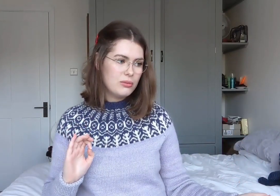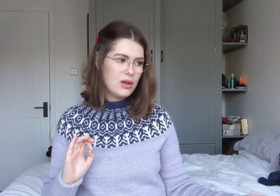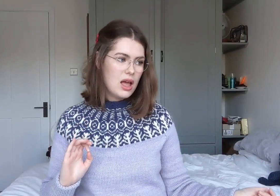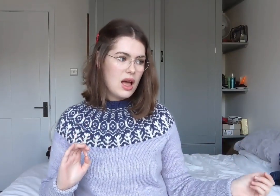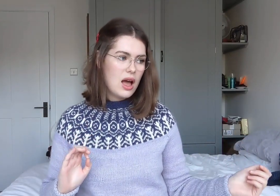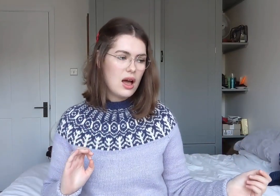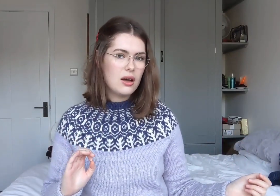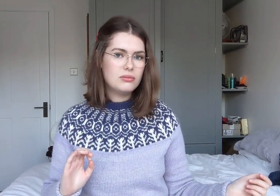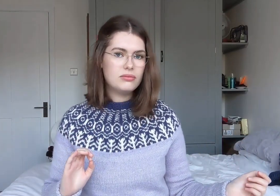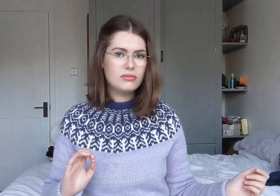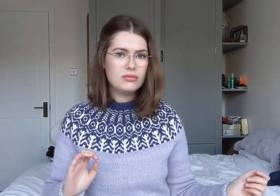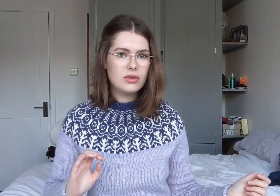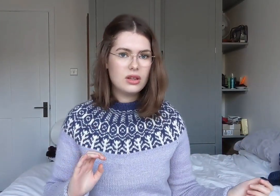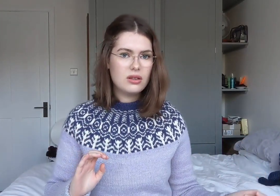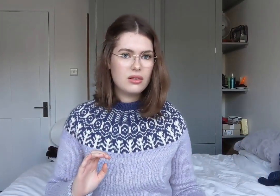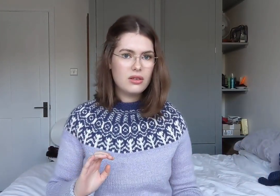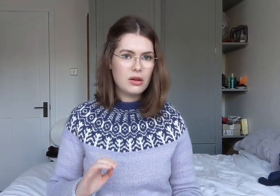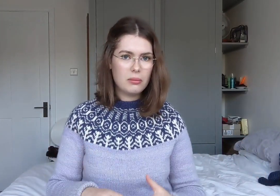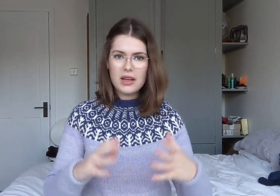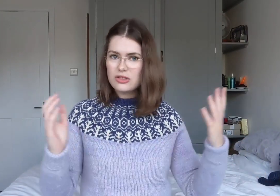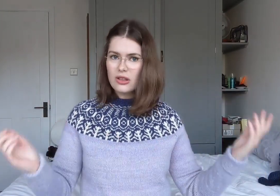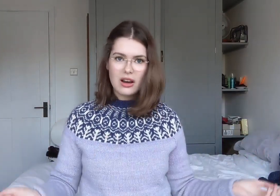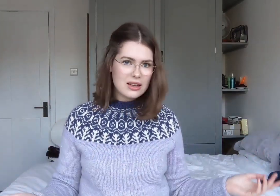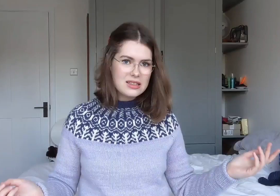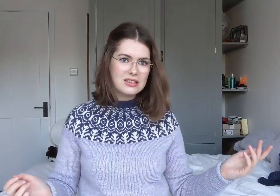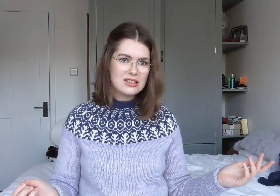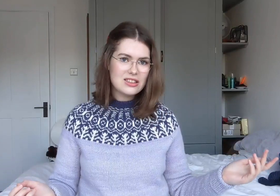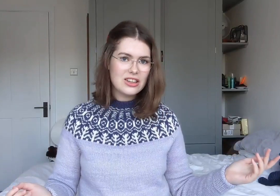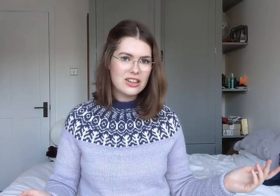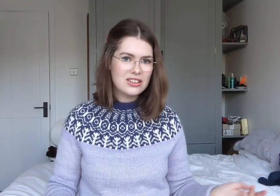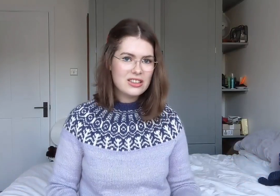Make sure the lighting is good.